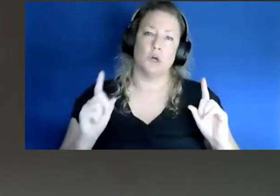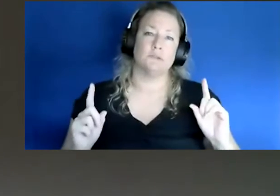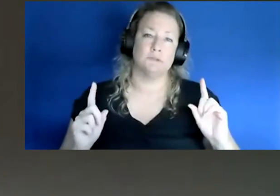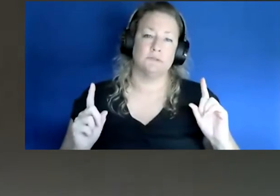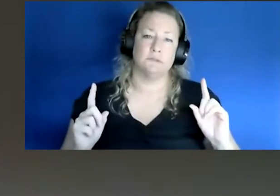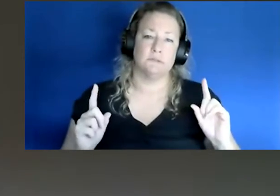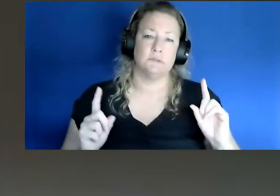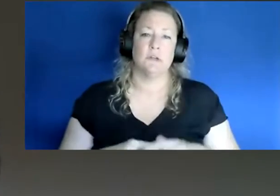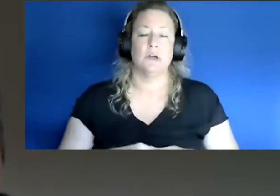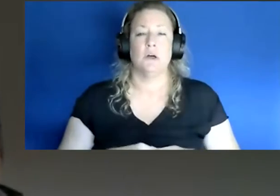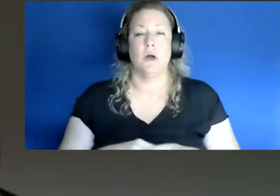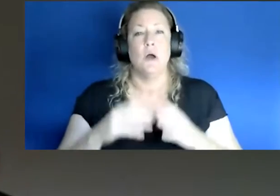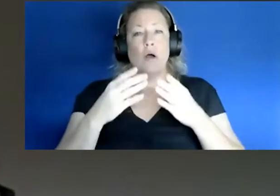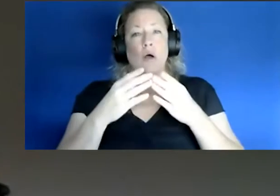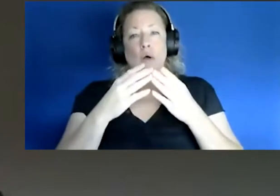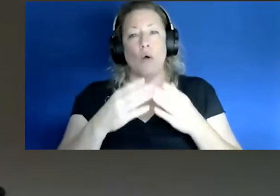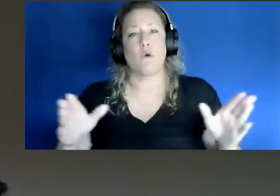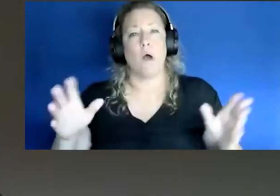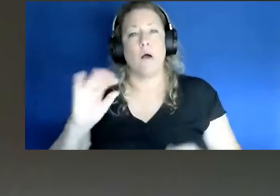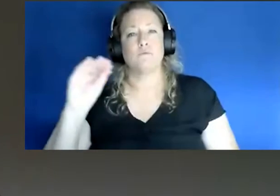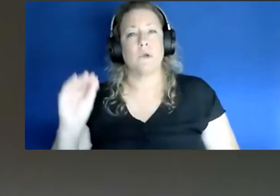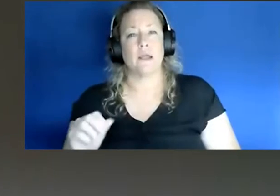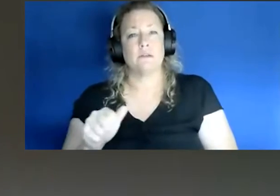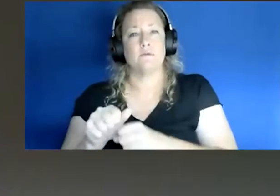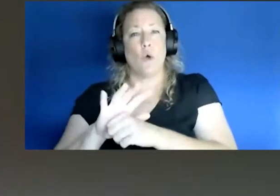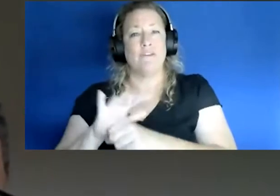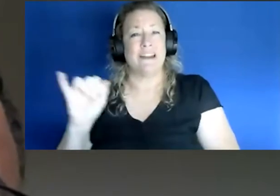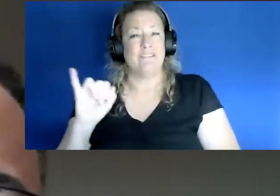you know, if you look at the overall rates of coping infection in our county you know